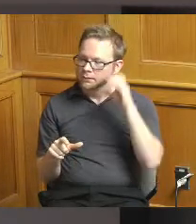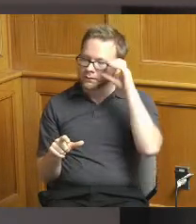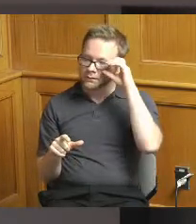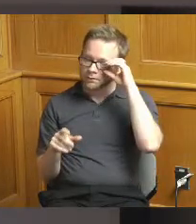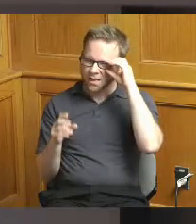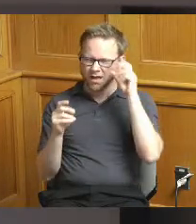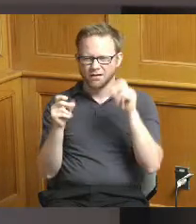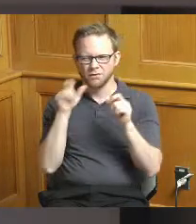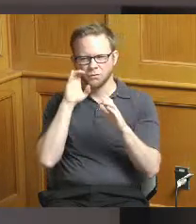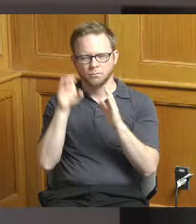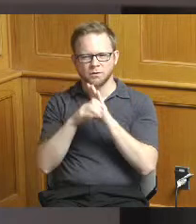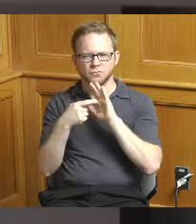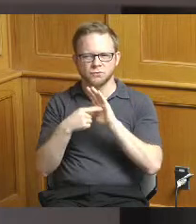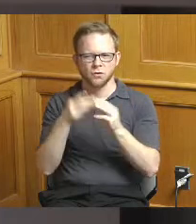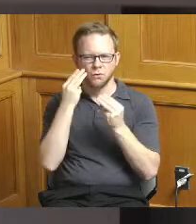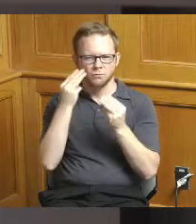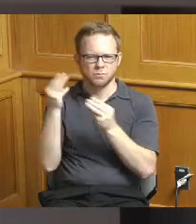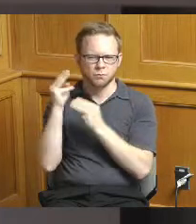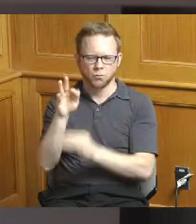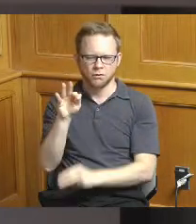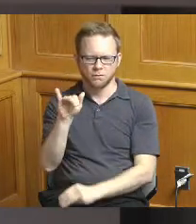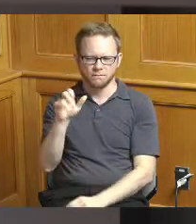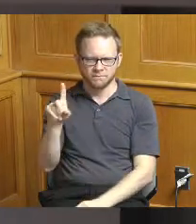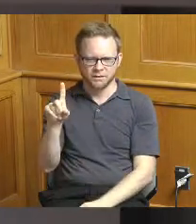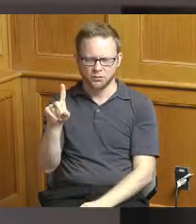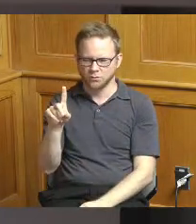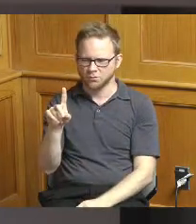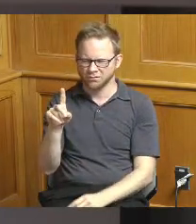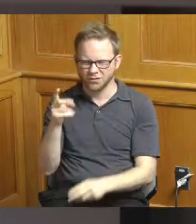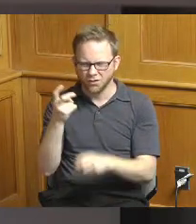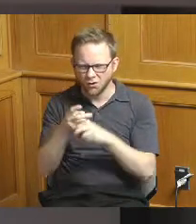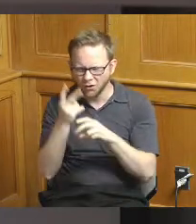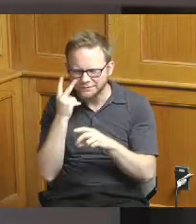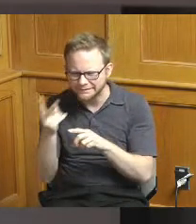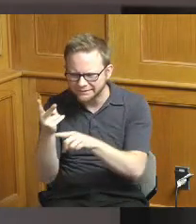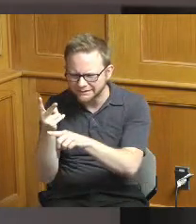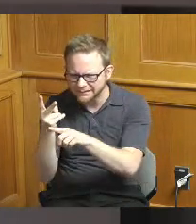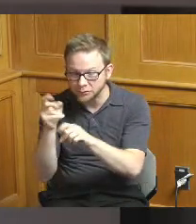memorial field it's kind of hard to tell on the map but a lot of different upgrades going on here